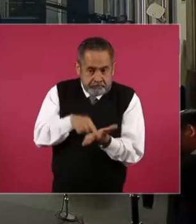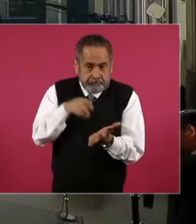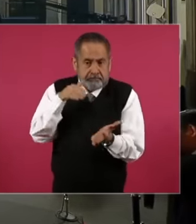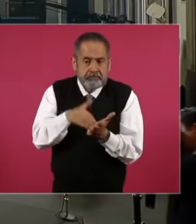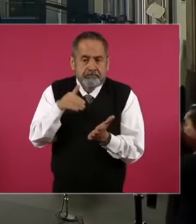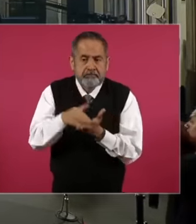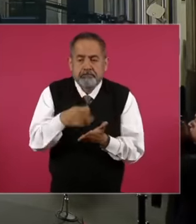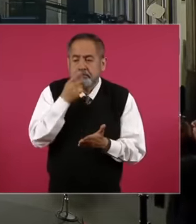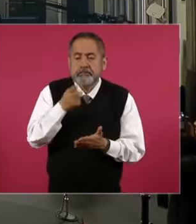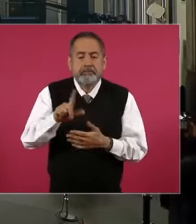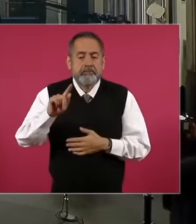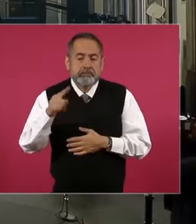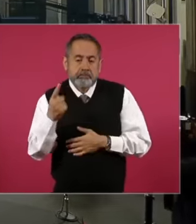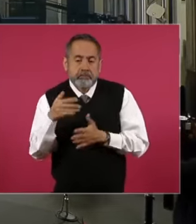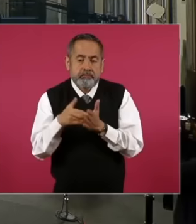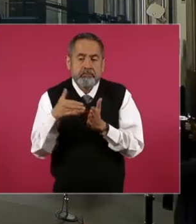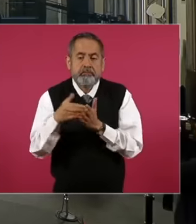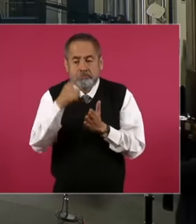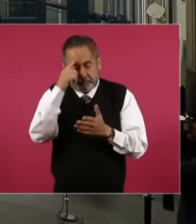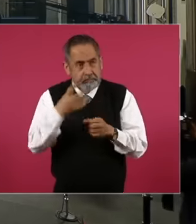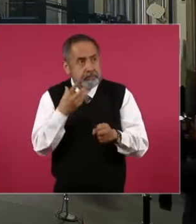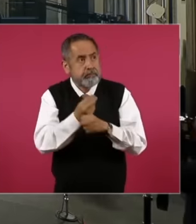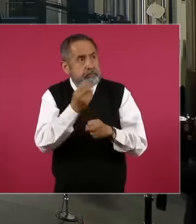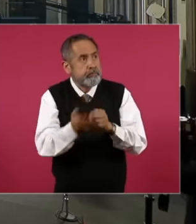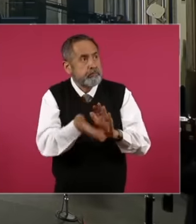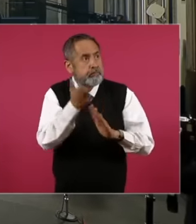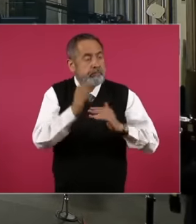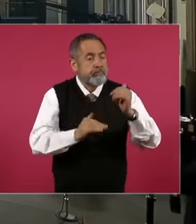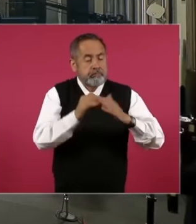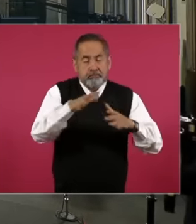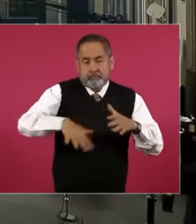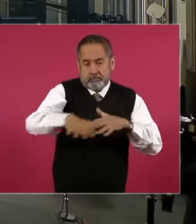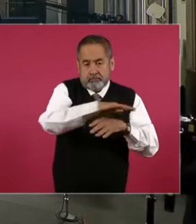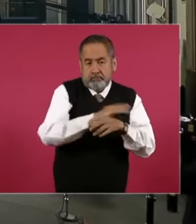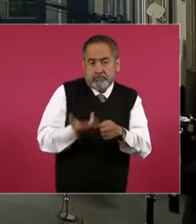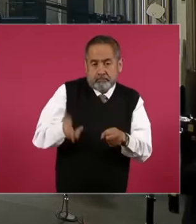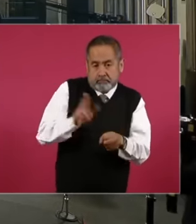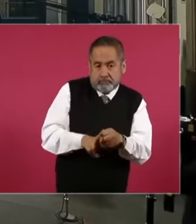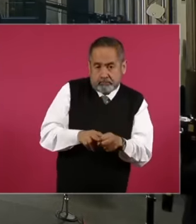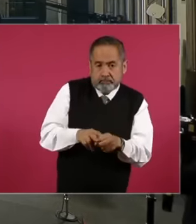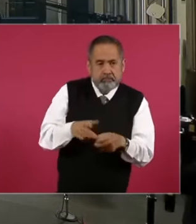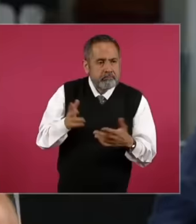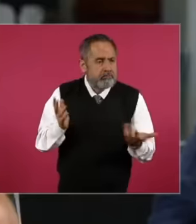71 million pesos to build this UAS hospital, however, any of you who can